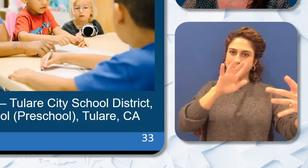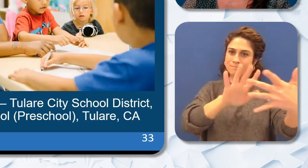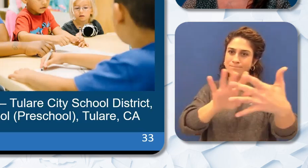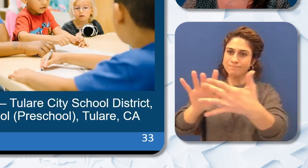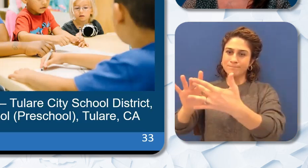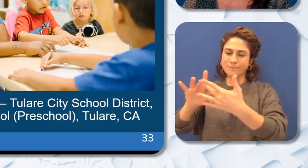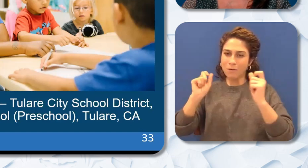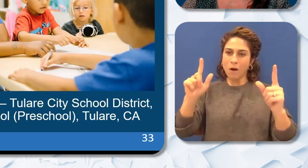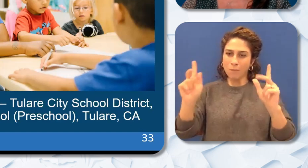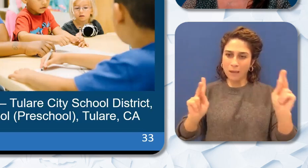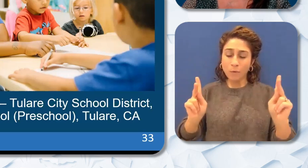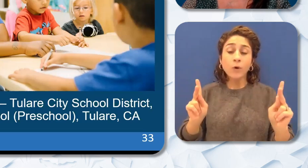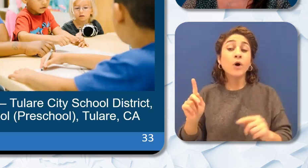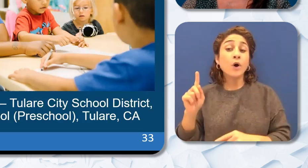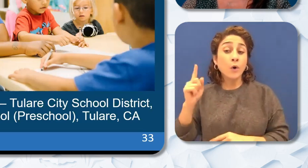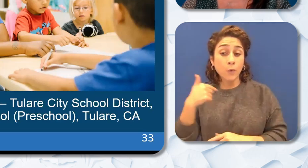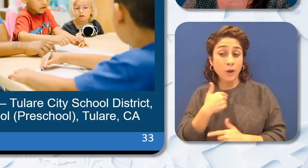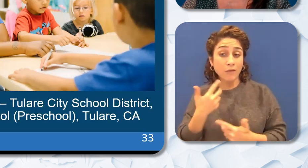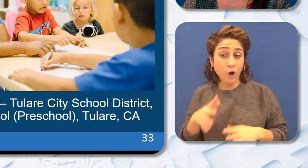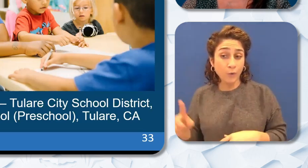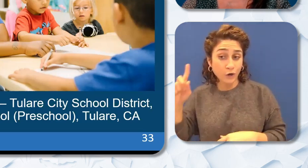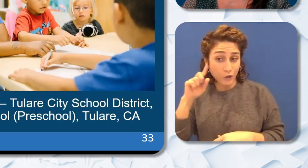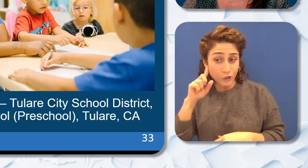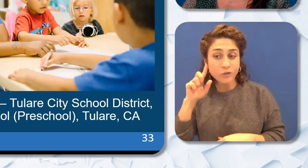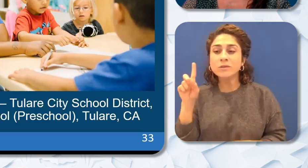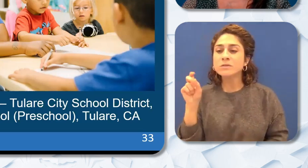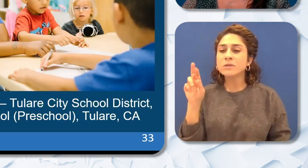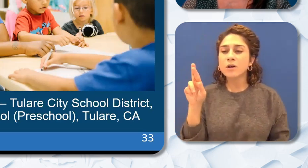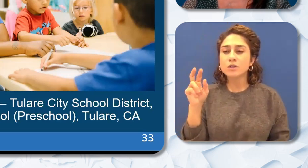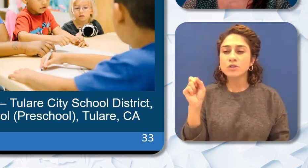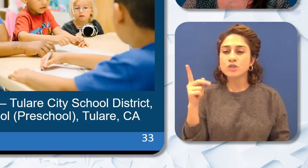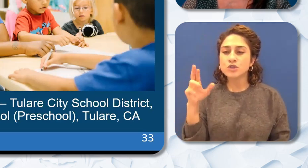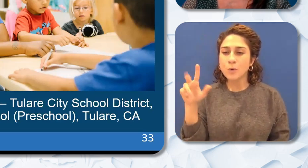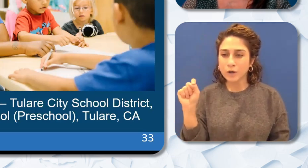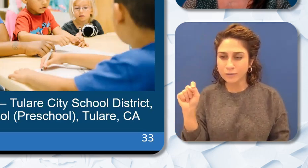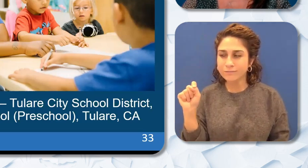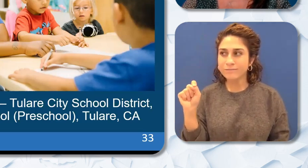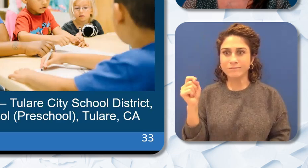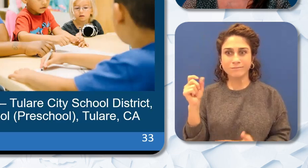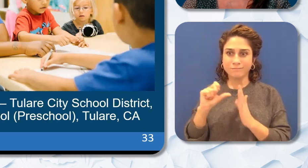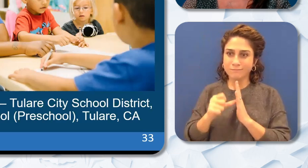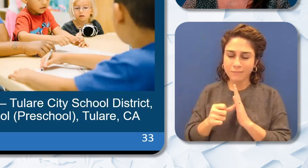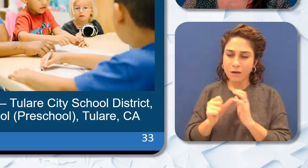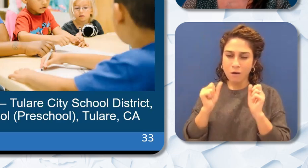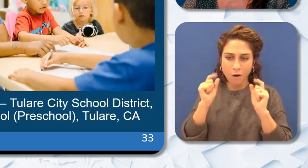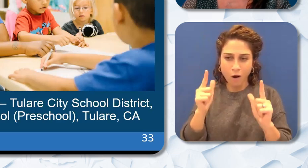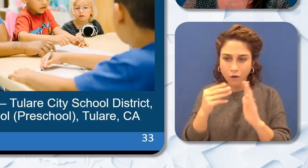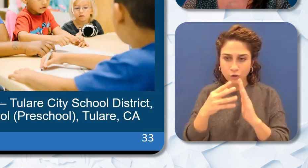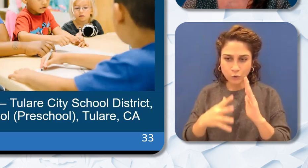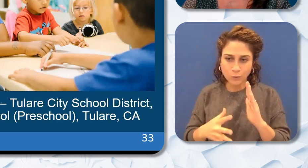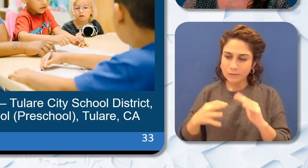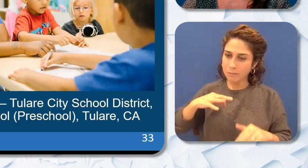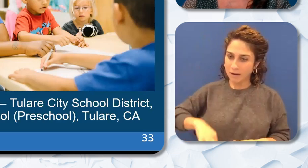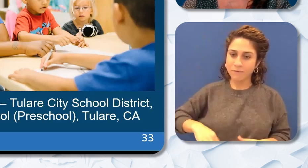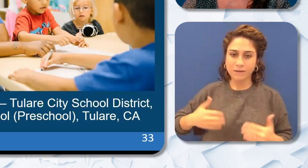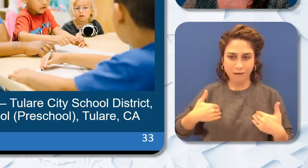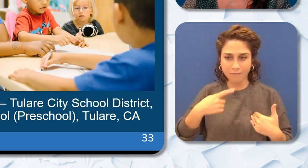Stewart all students benefit from having a Black educator. All students. So have a good evening